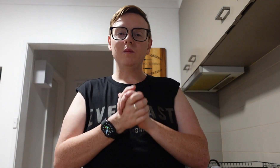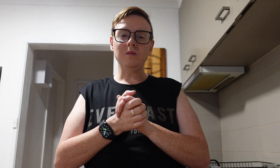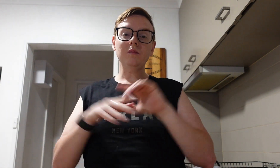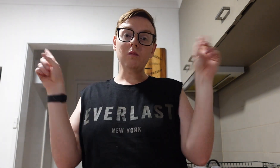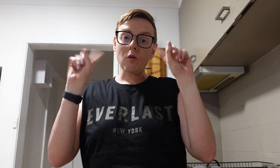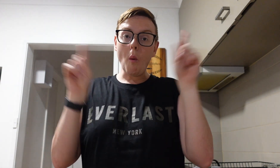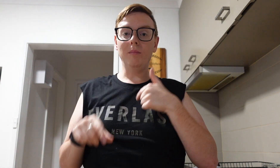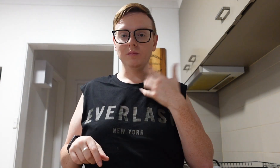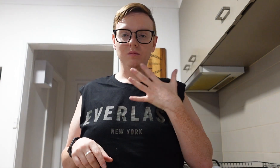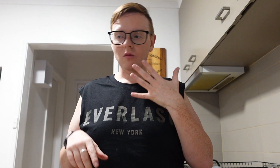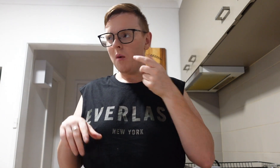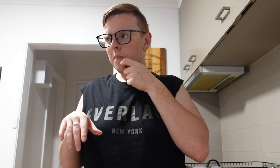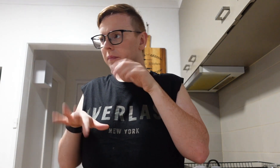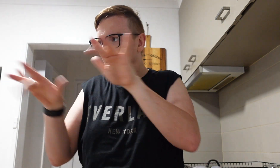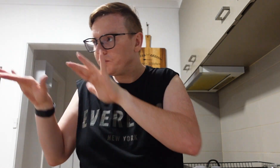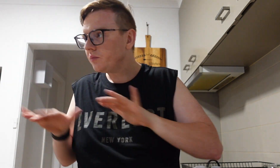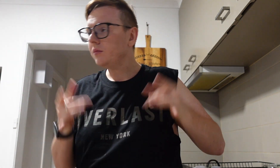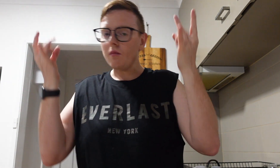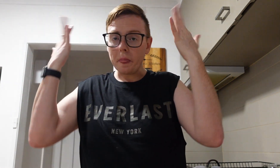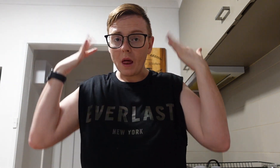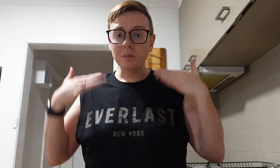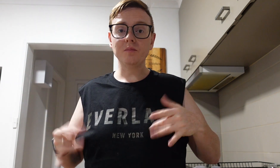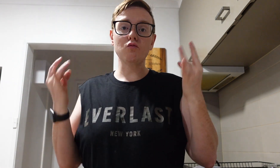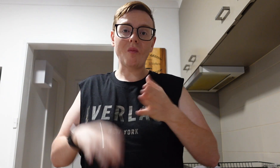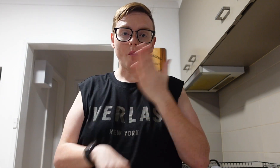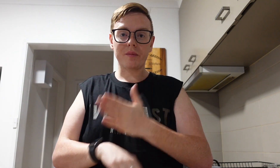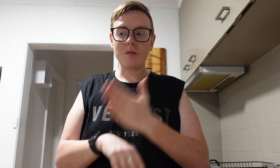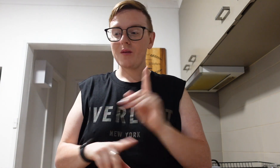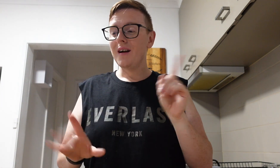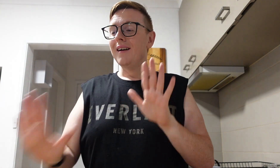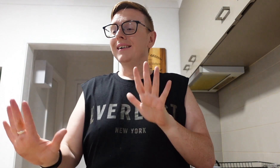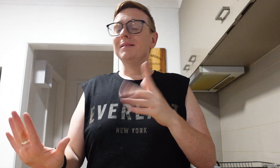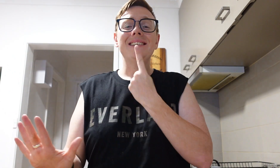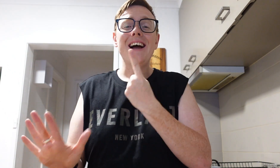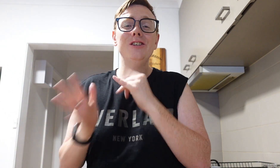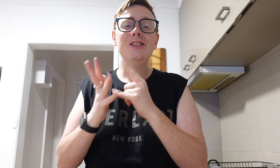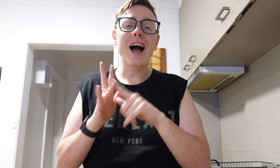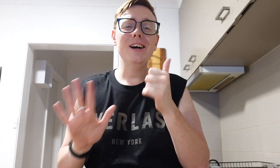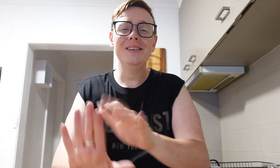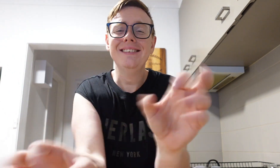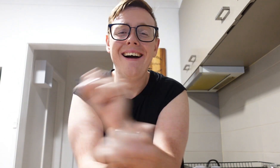Now I need to getting ready for work. It tastes so good!